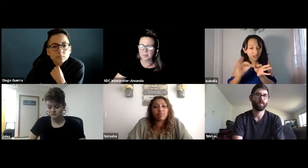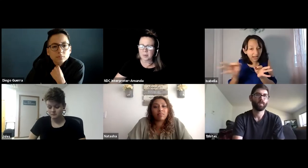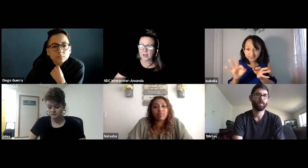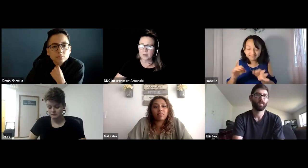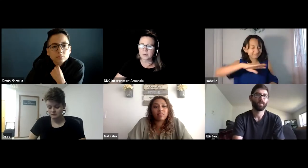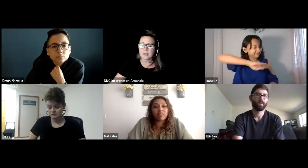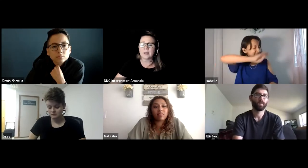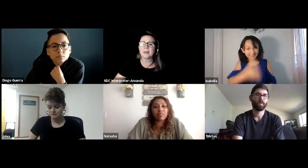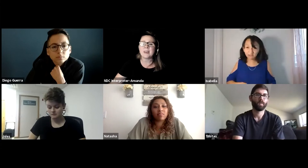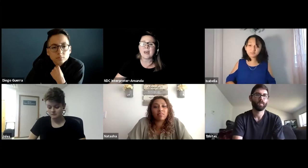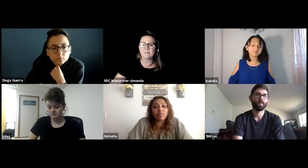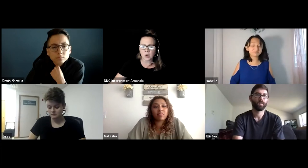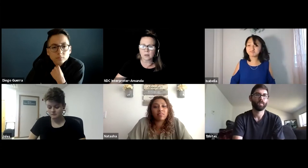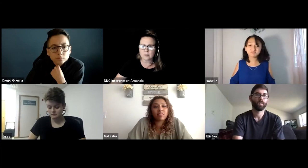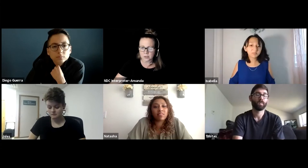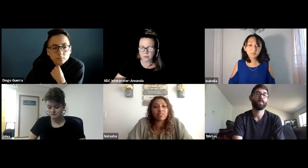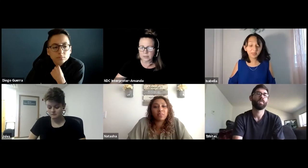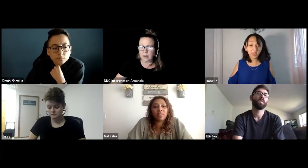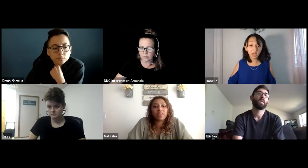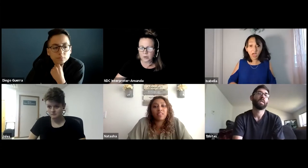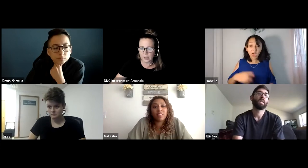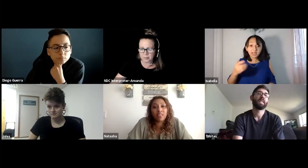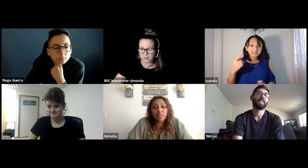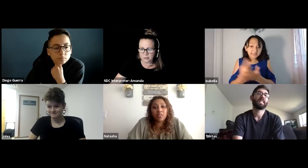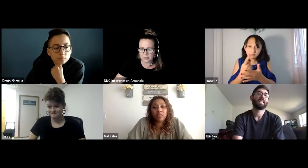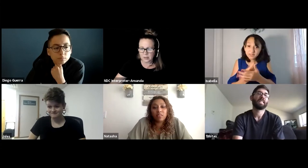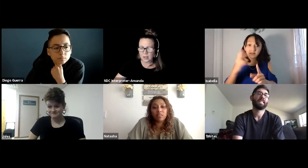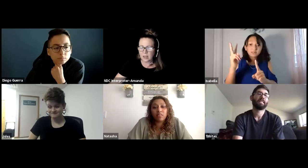But it was never, literally never, captioned.